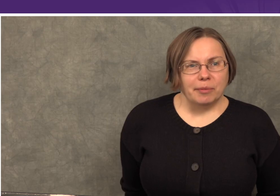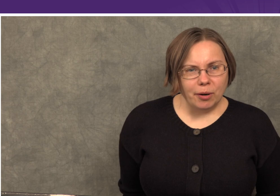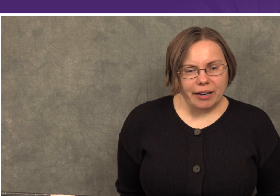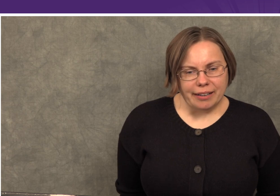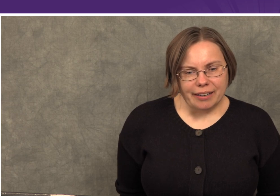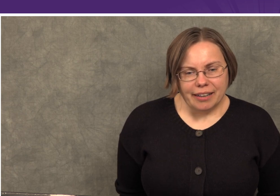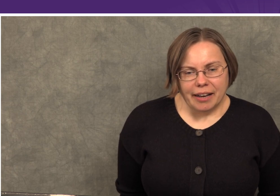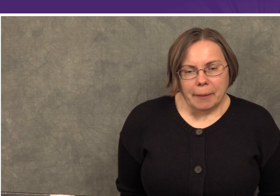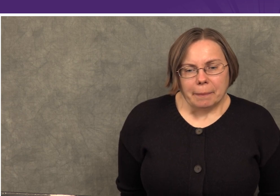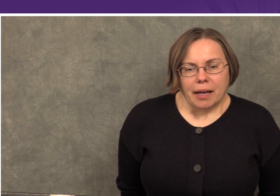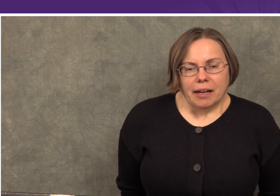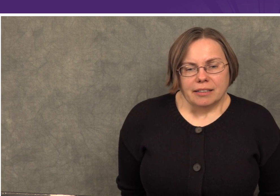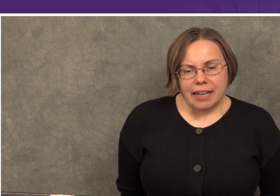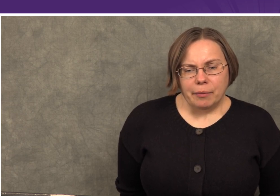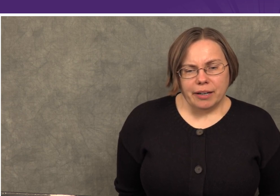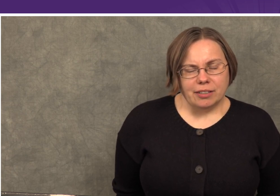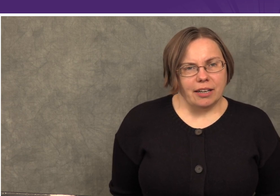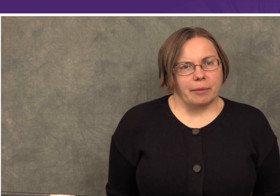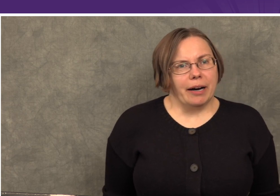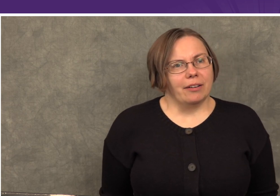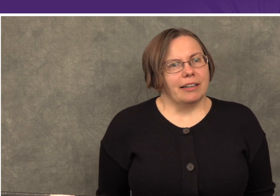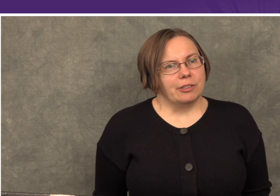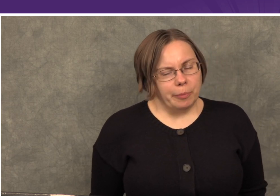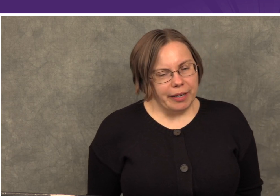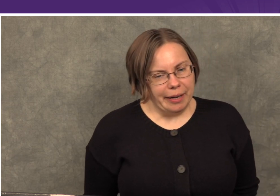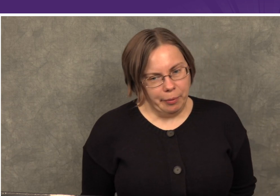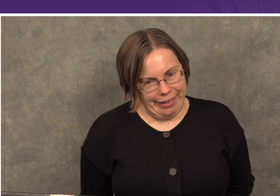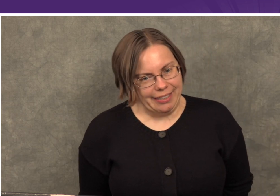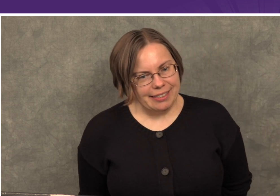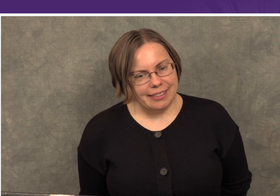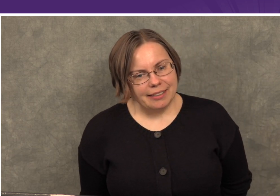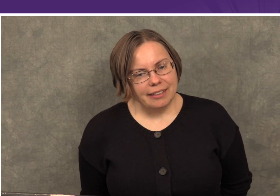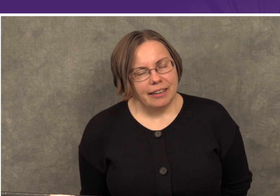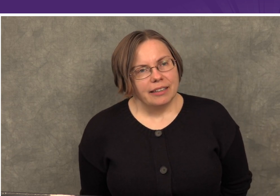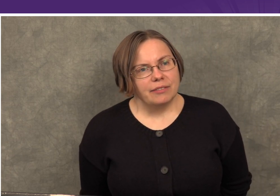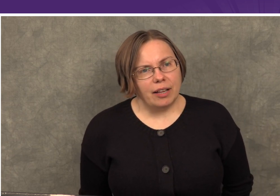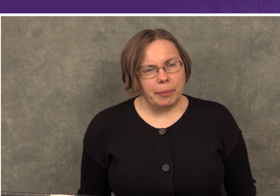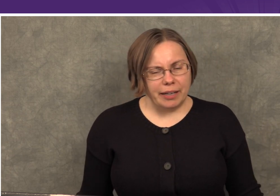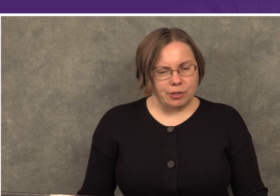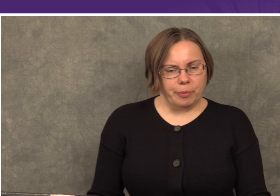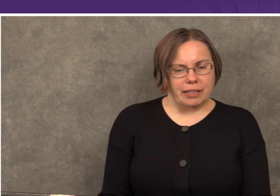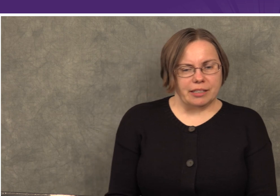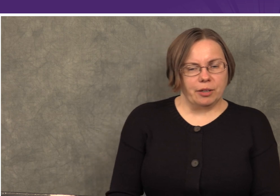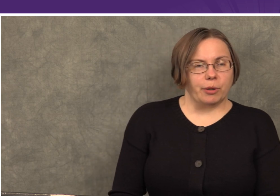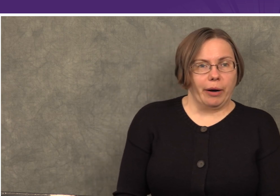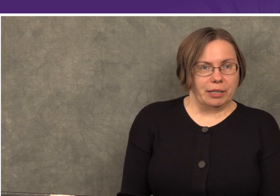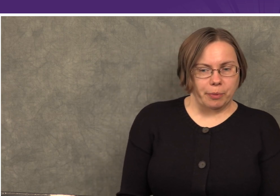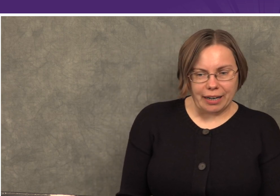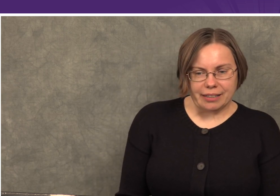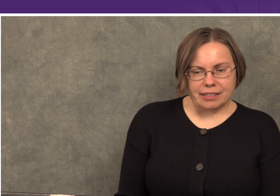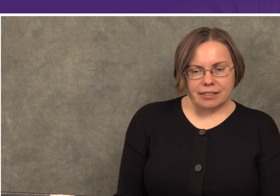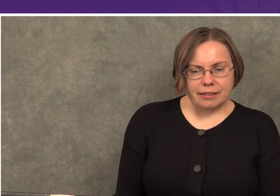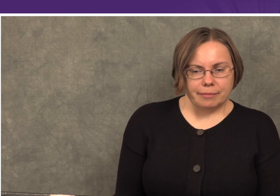Good morning! Today we’re here to talk about interpreting and practice. Developing interpreting skill requires practice.